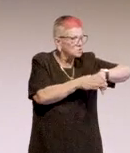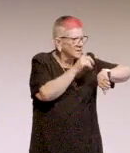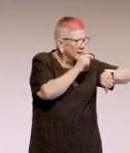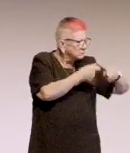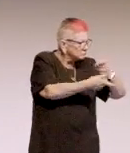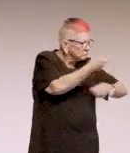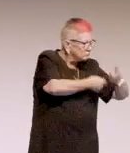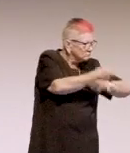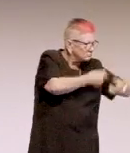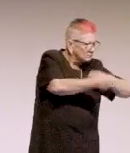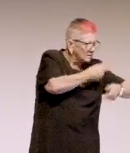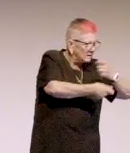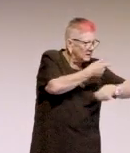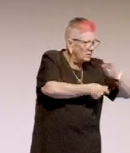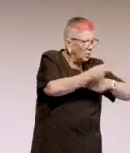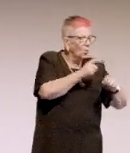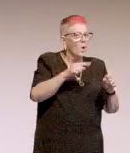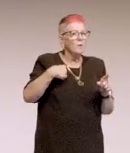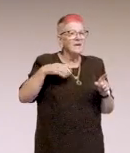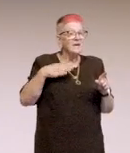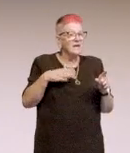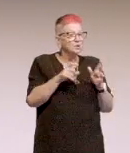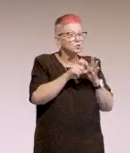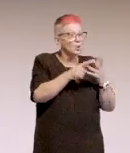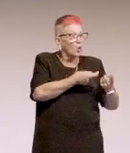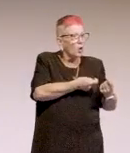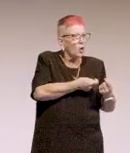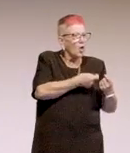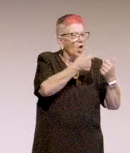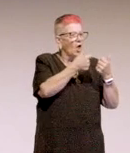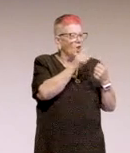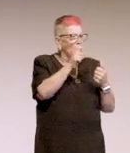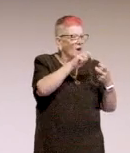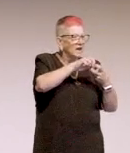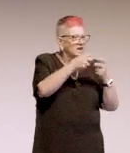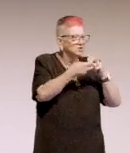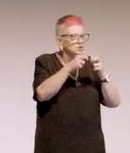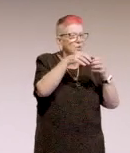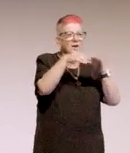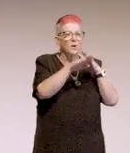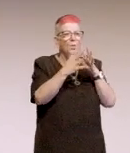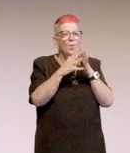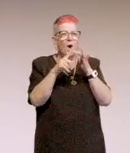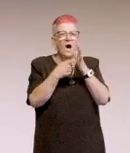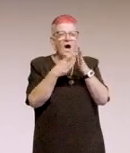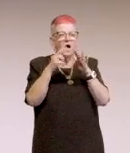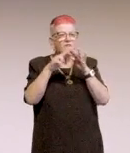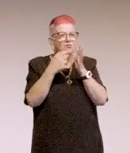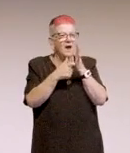that we need to do earlier, pick up issues in wireframes, I have a good relationship with the UX's,